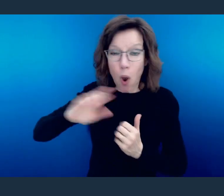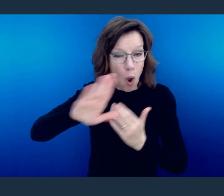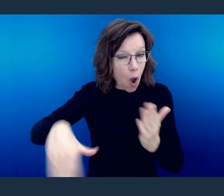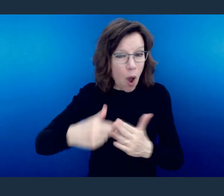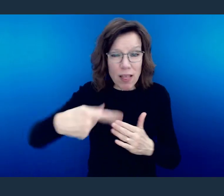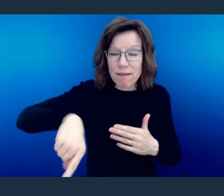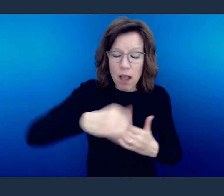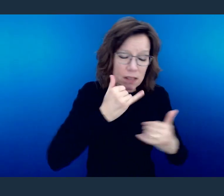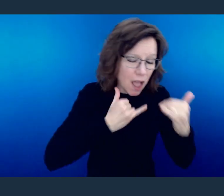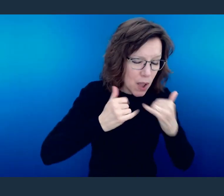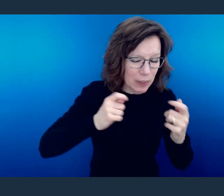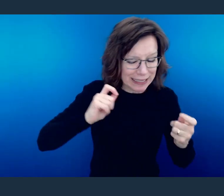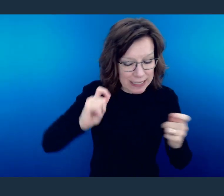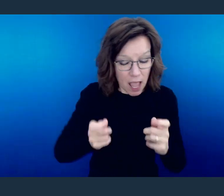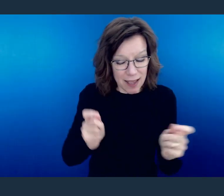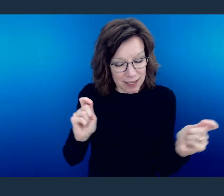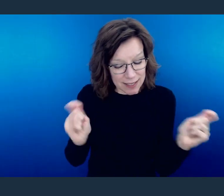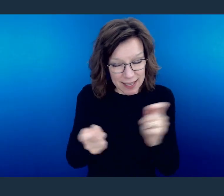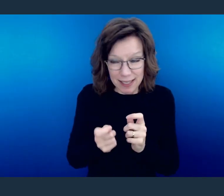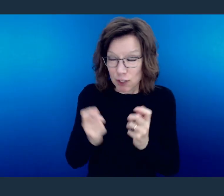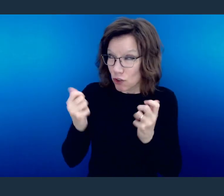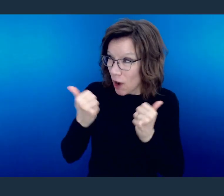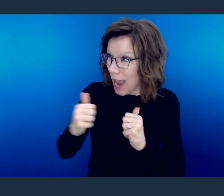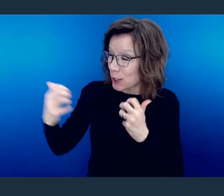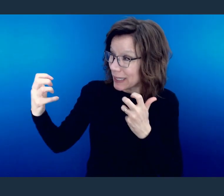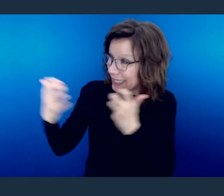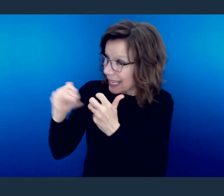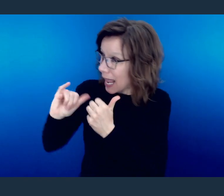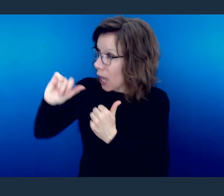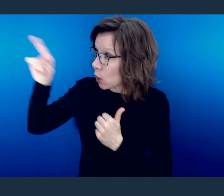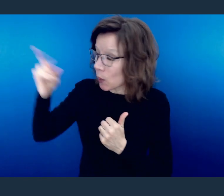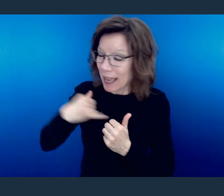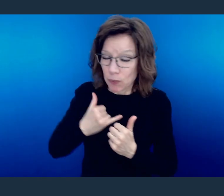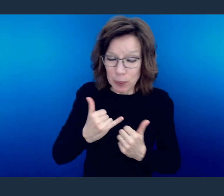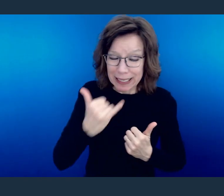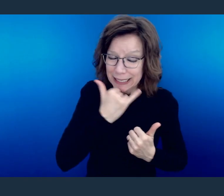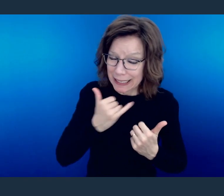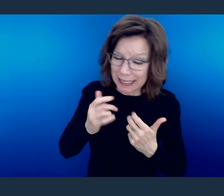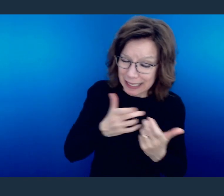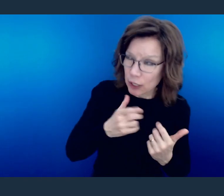and being transformed into all these ways, that when we miss it, You are always ready